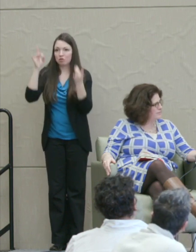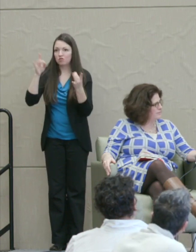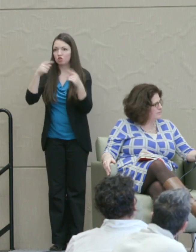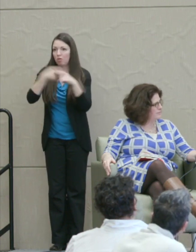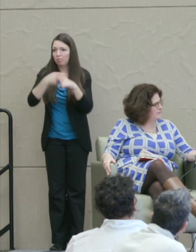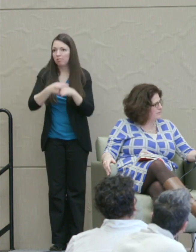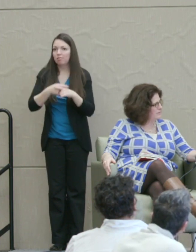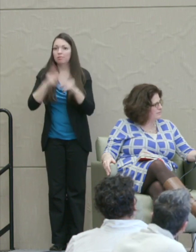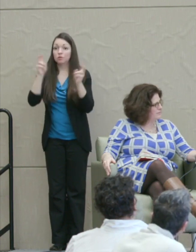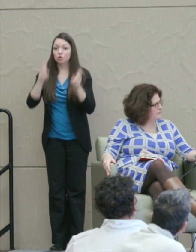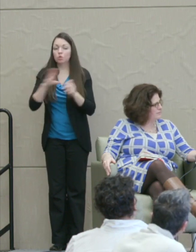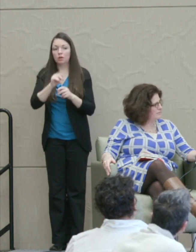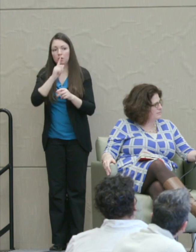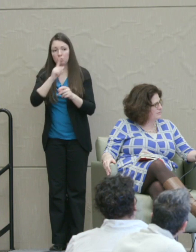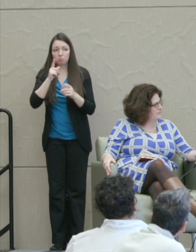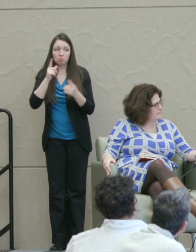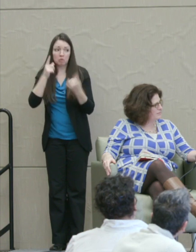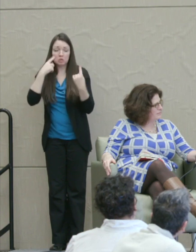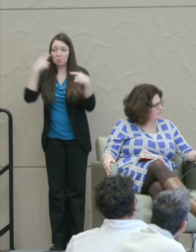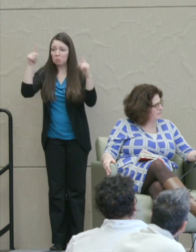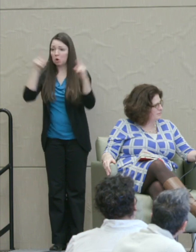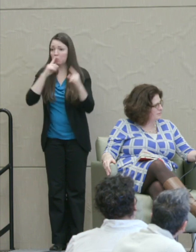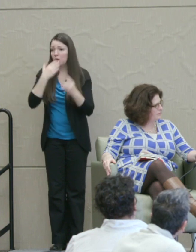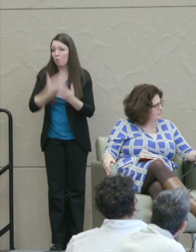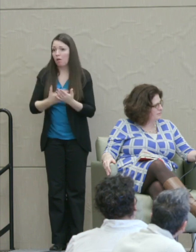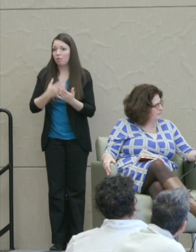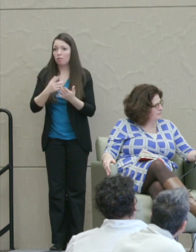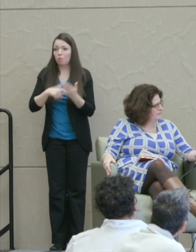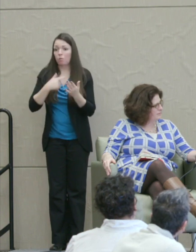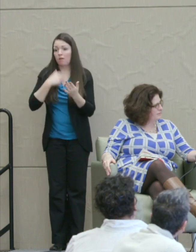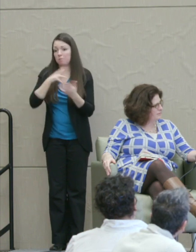And it actually has worked very well in the ones that I've been involved in.